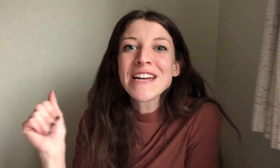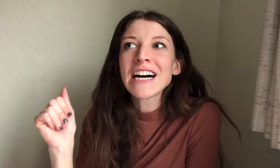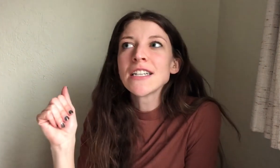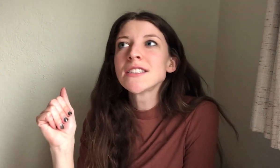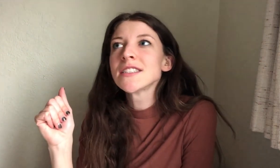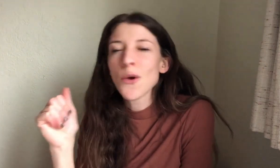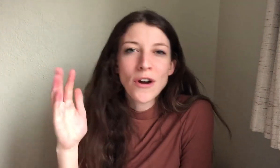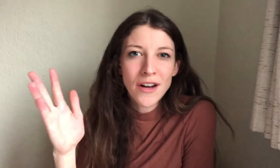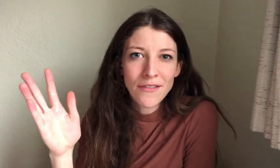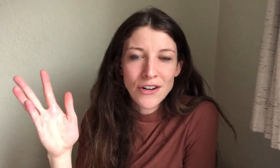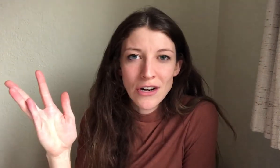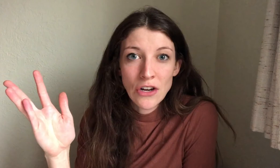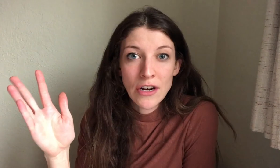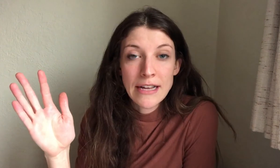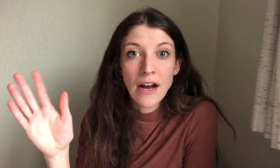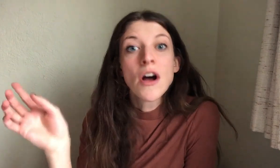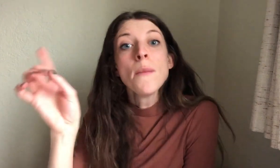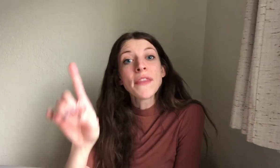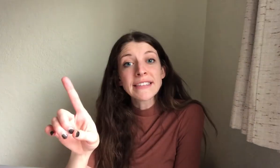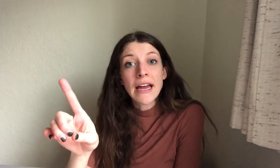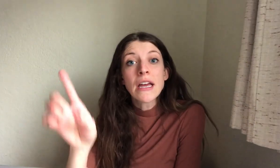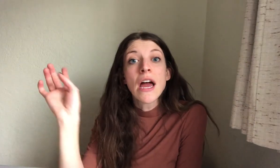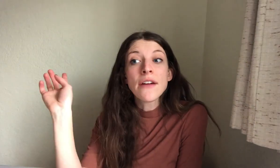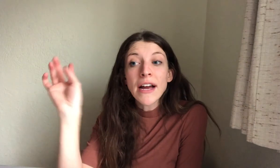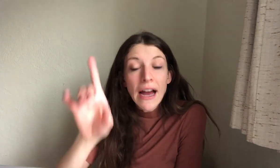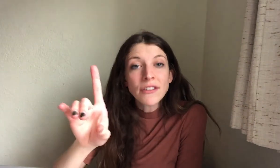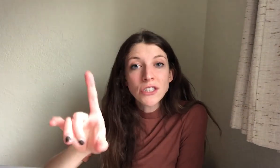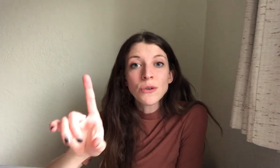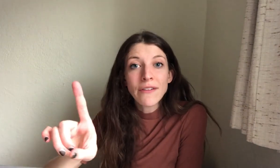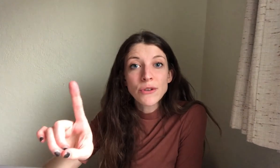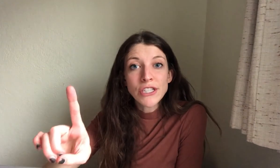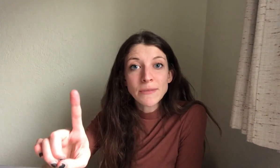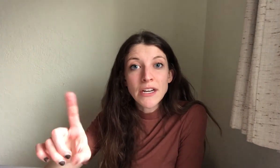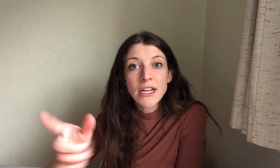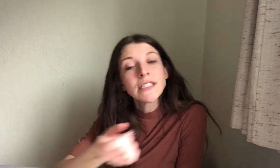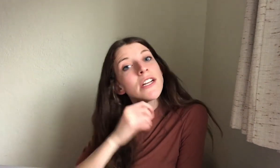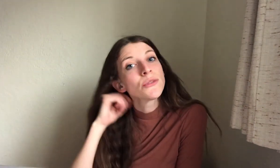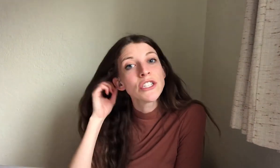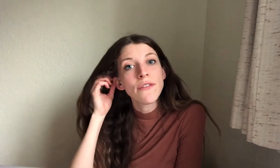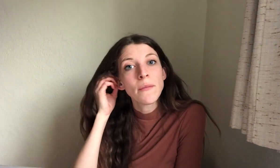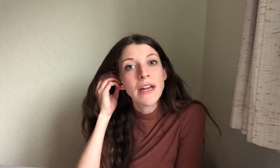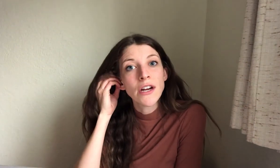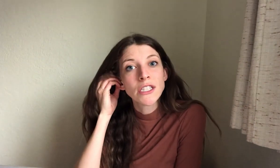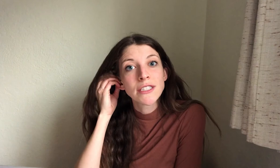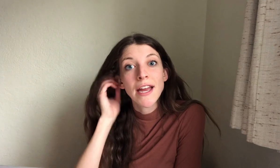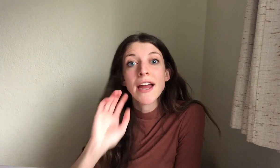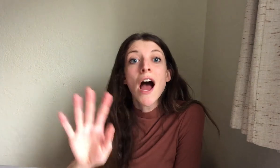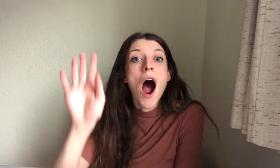because they're wondering if you're turning your hearing aids off. But that said, If I ever do have to adjust my hearing aids I just reach out for my ear and just say, Hey,